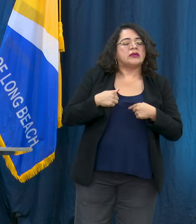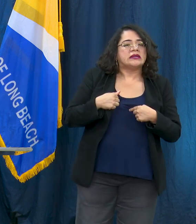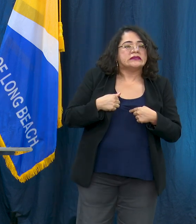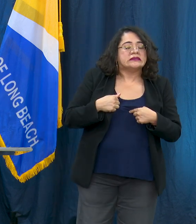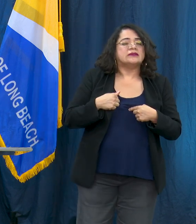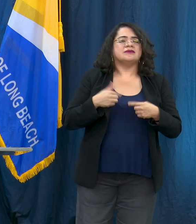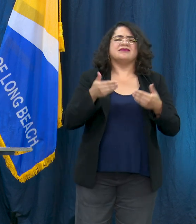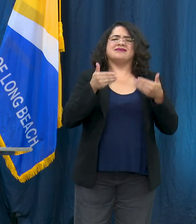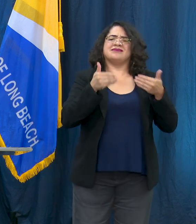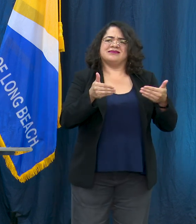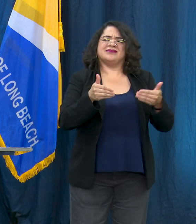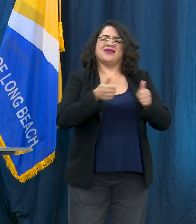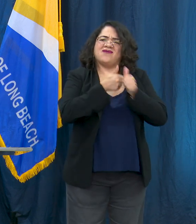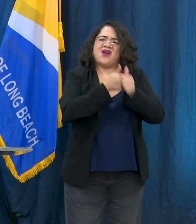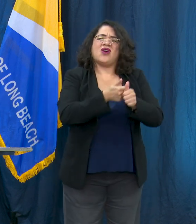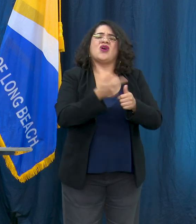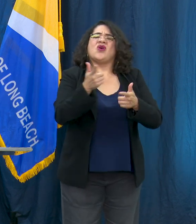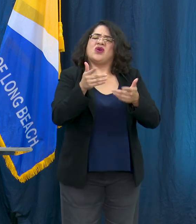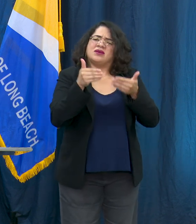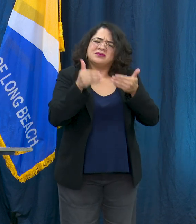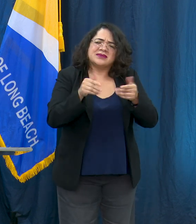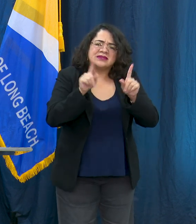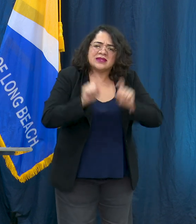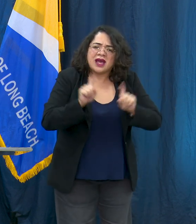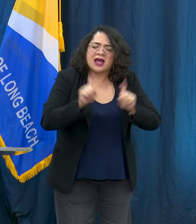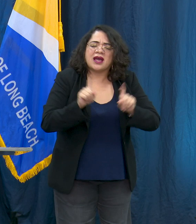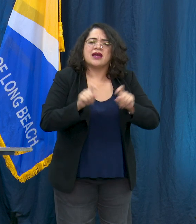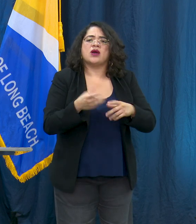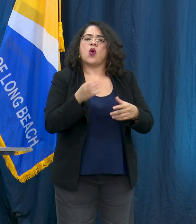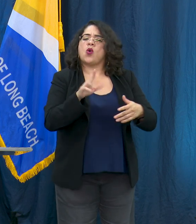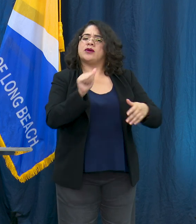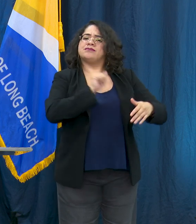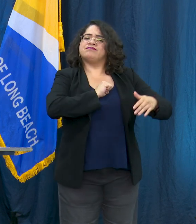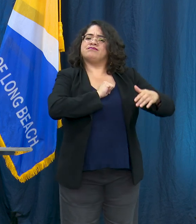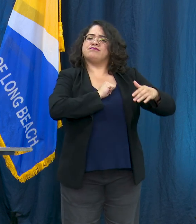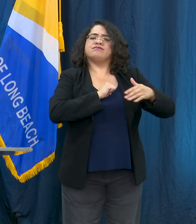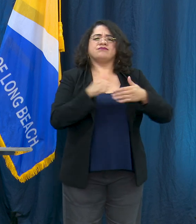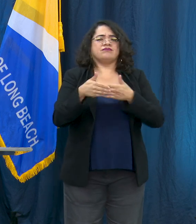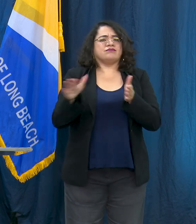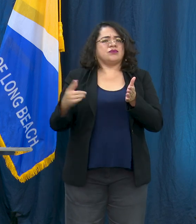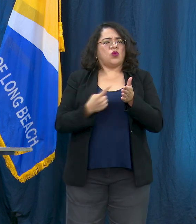if you test positive that you do isolate, that you help us